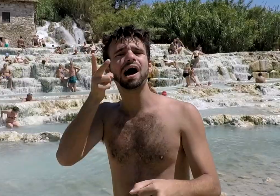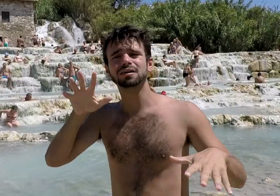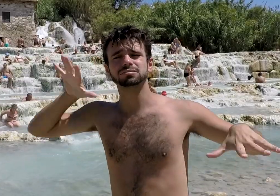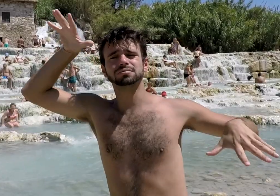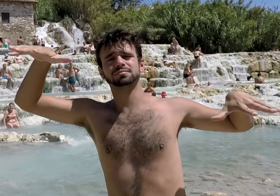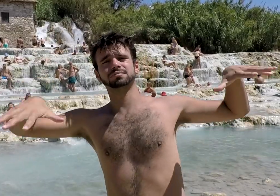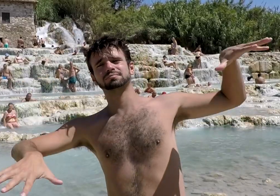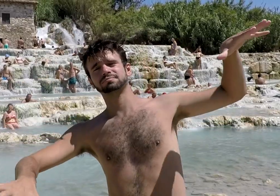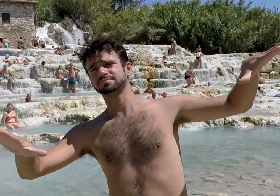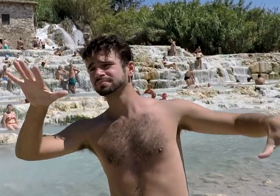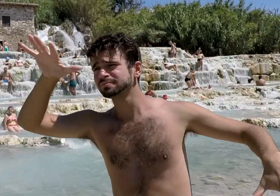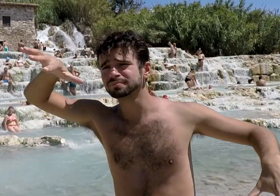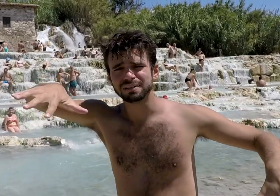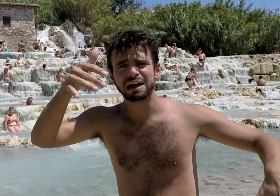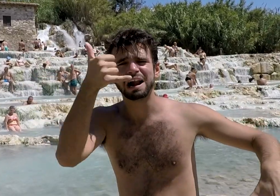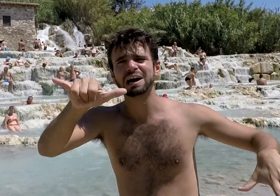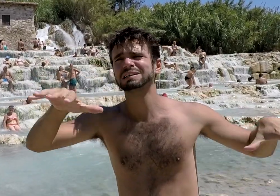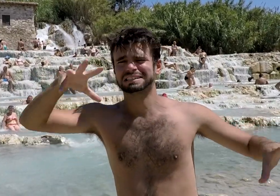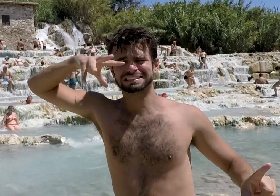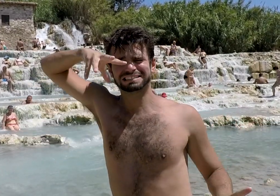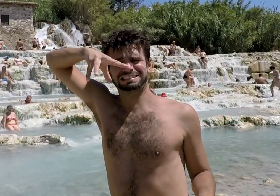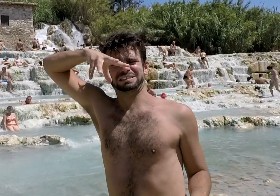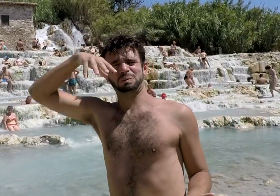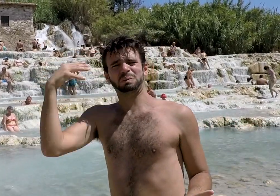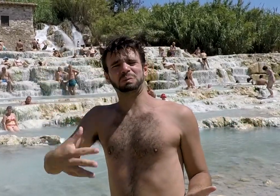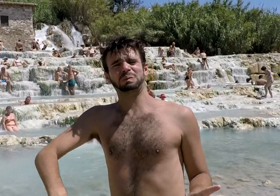In the current season, it's full of yellow and dry vineyards!